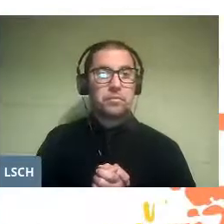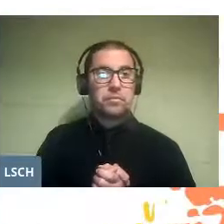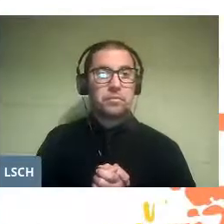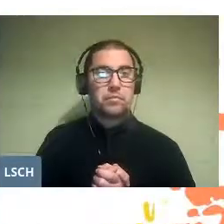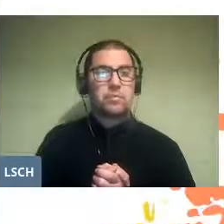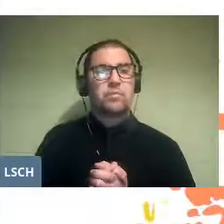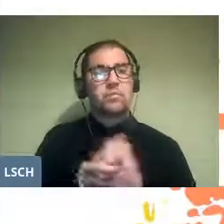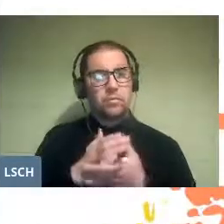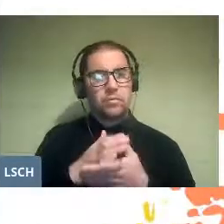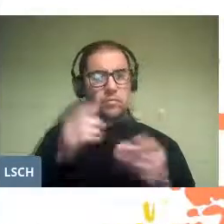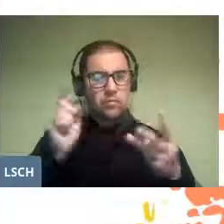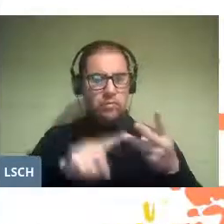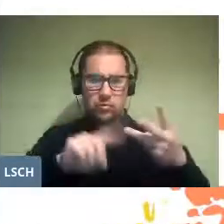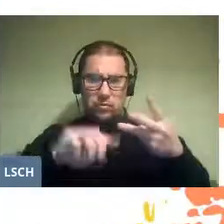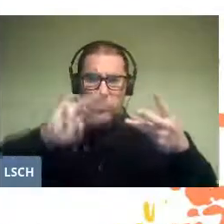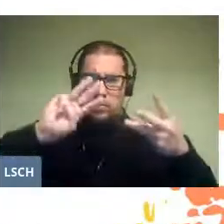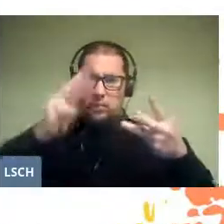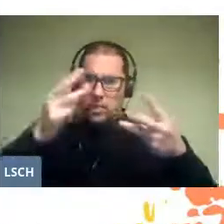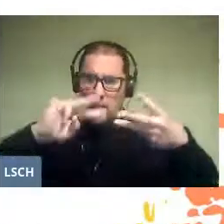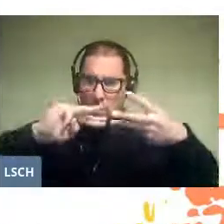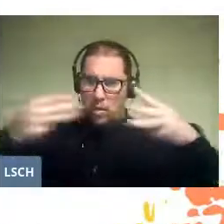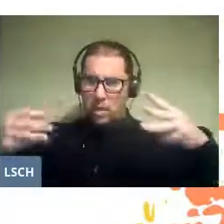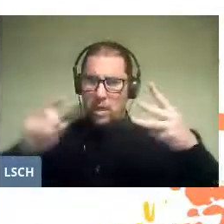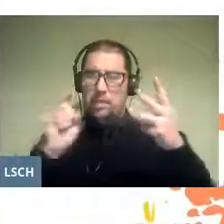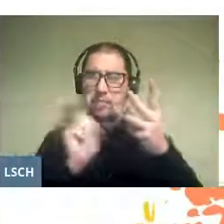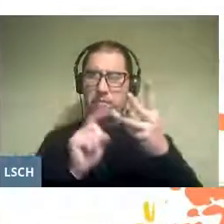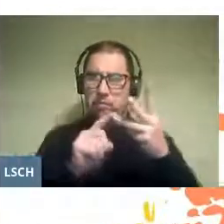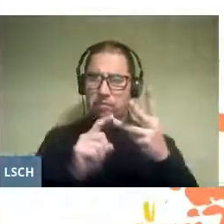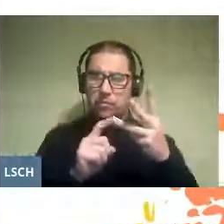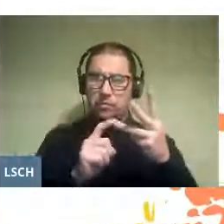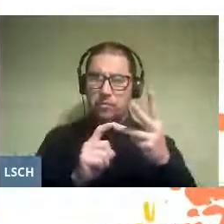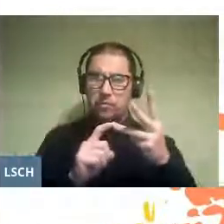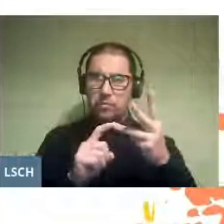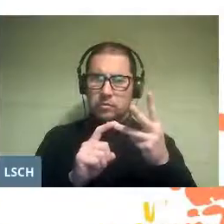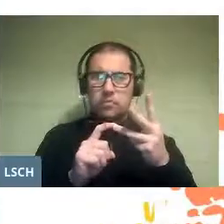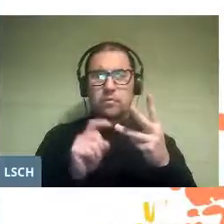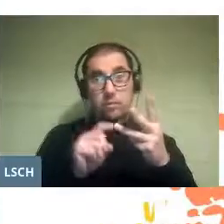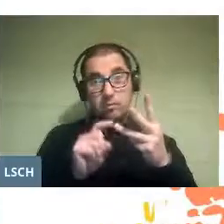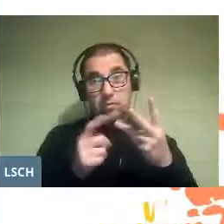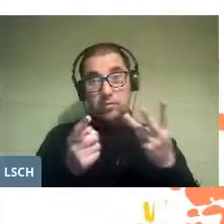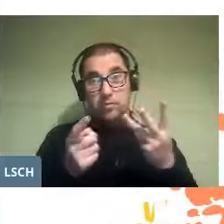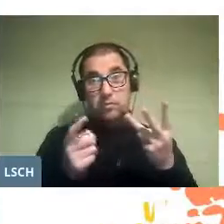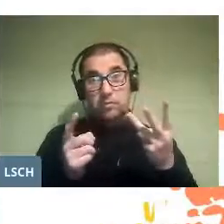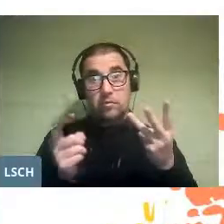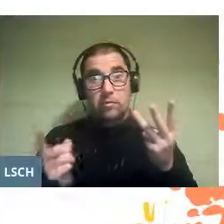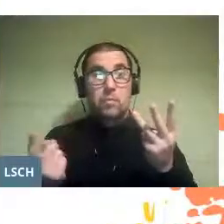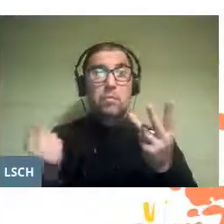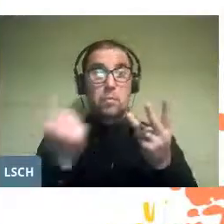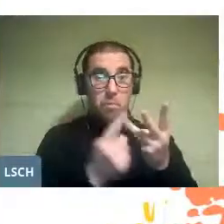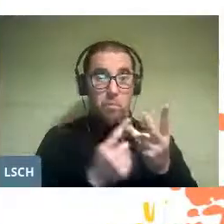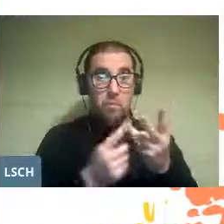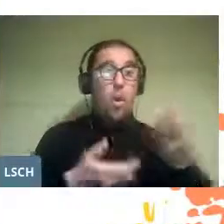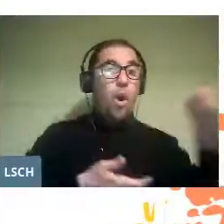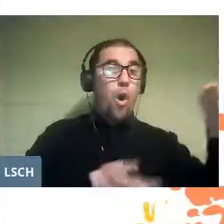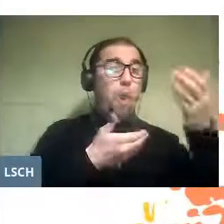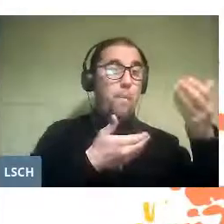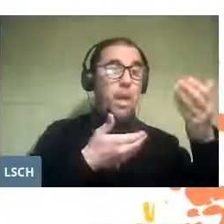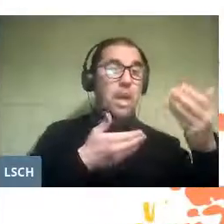The next modality belongs operas based on children's stories,